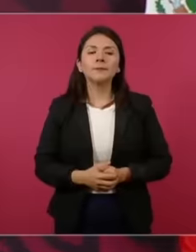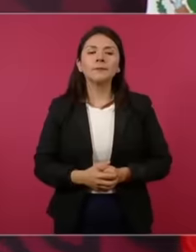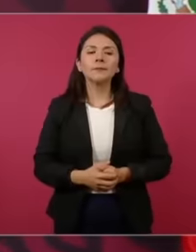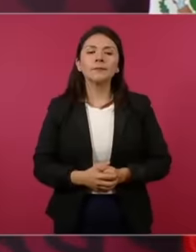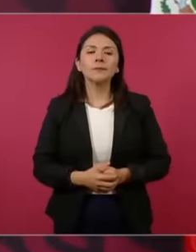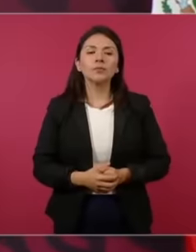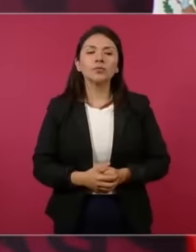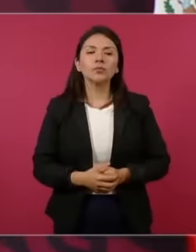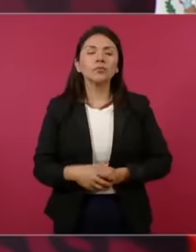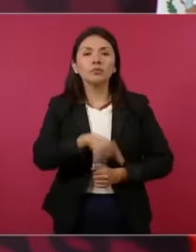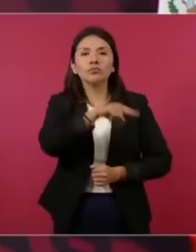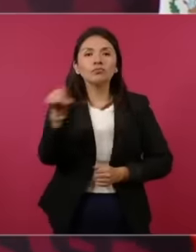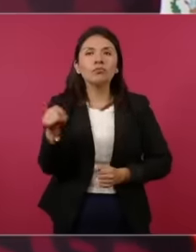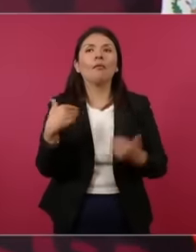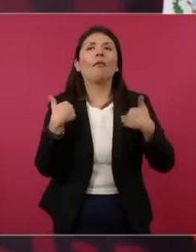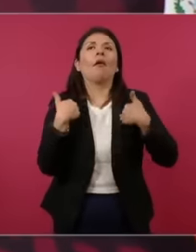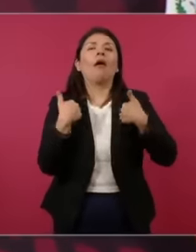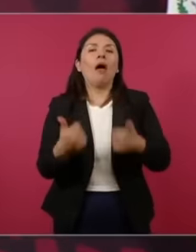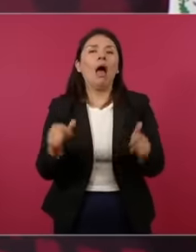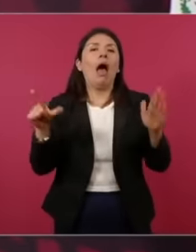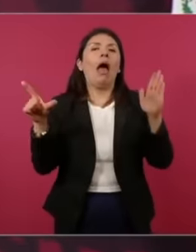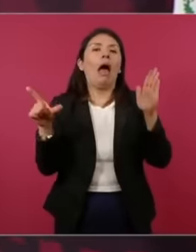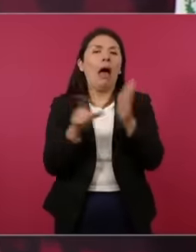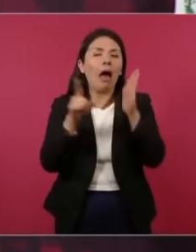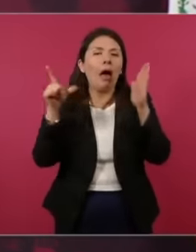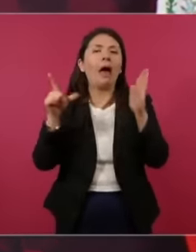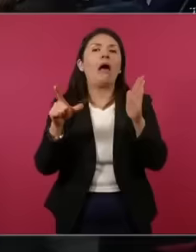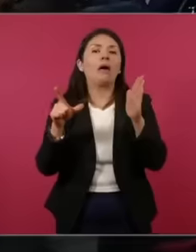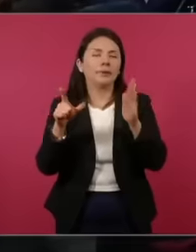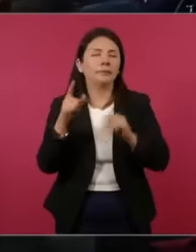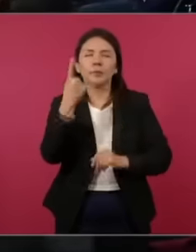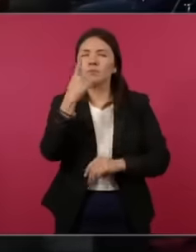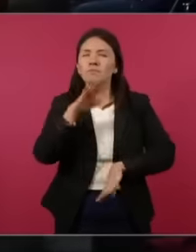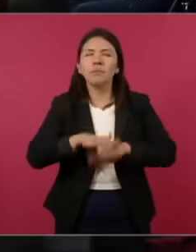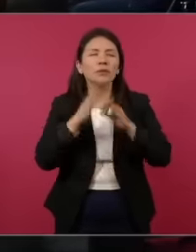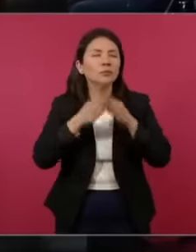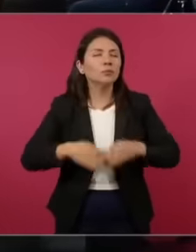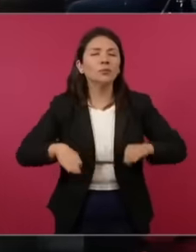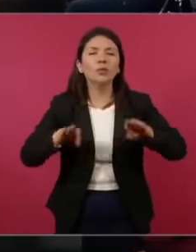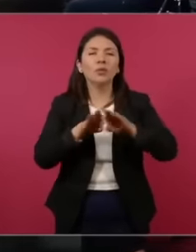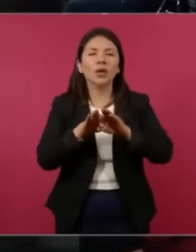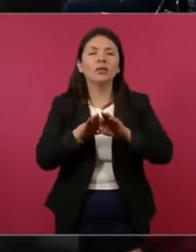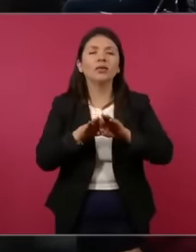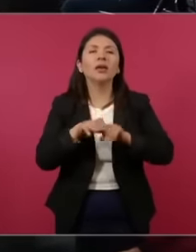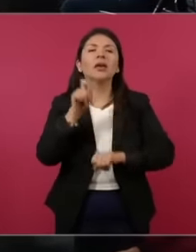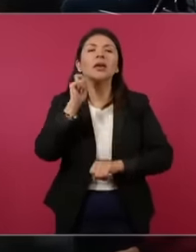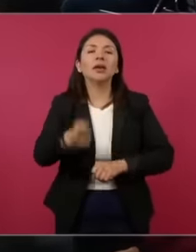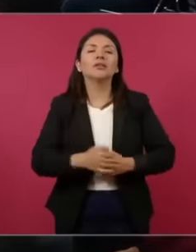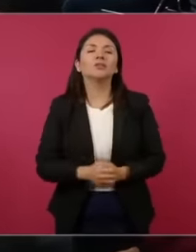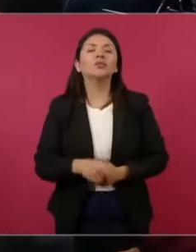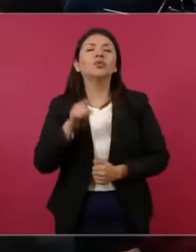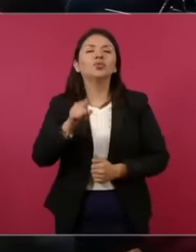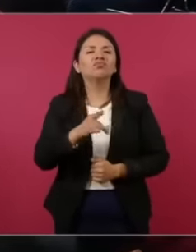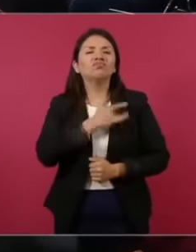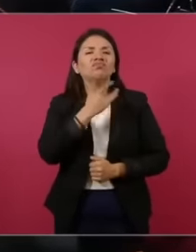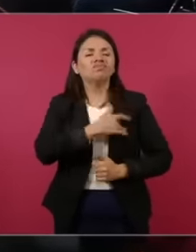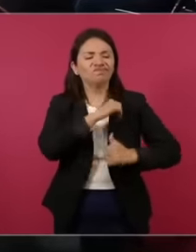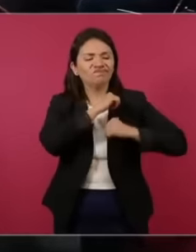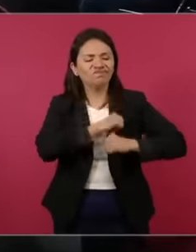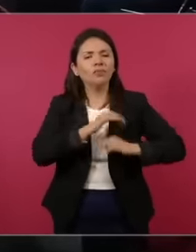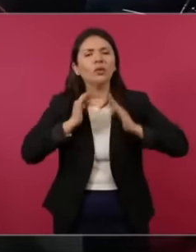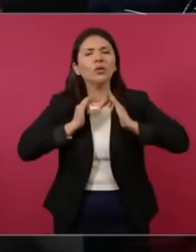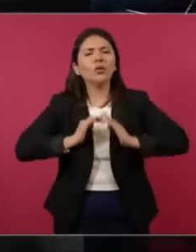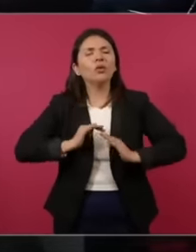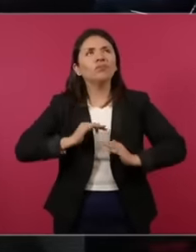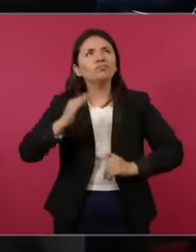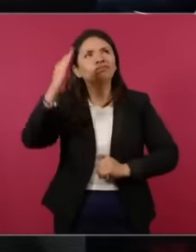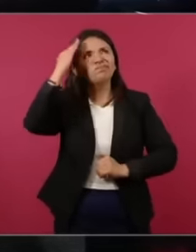lesson the most important thing is to have moral authority